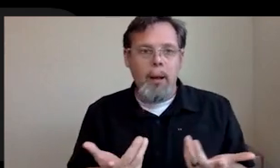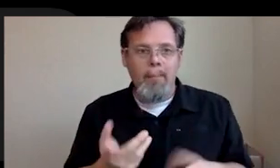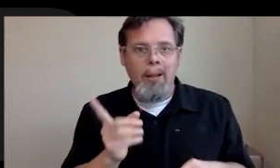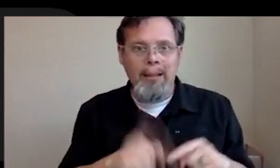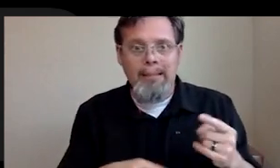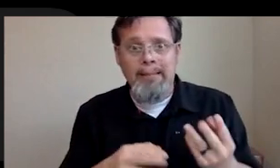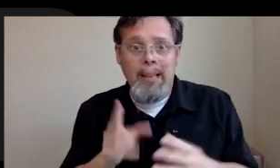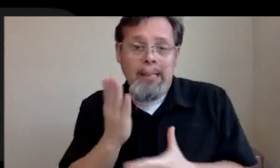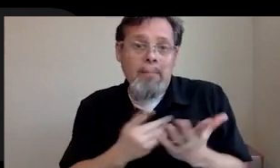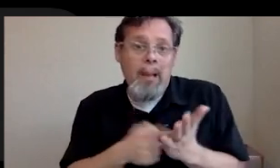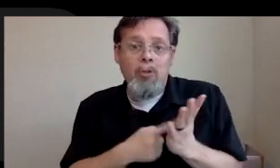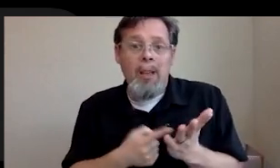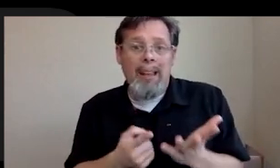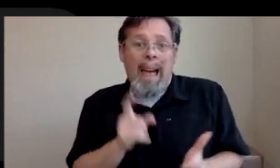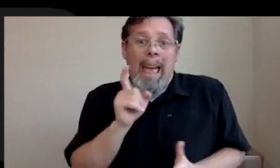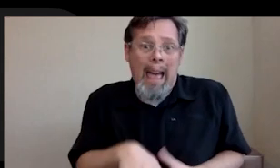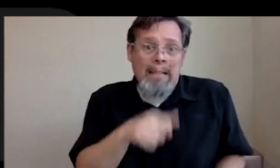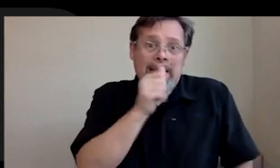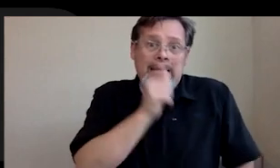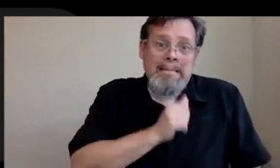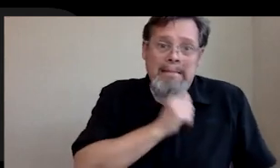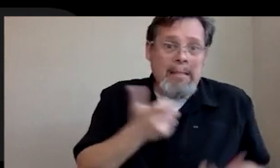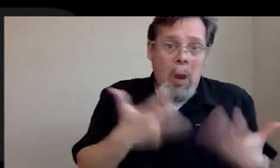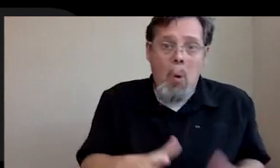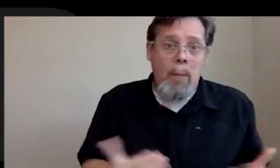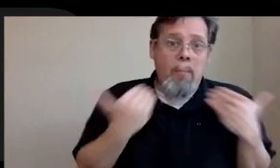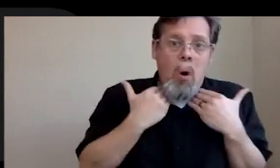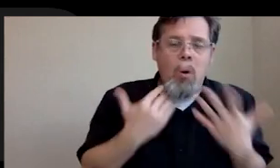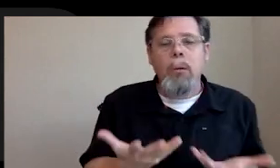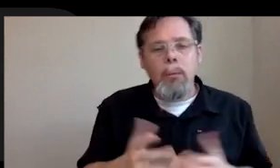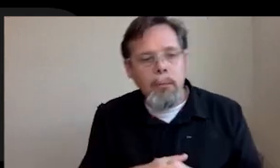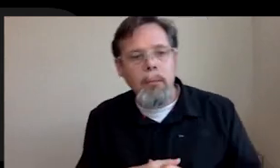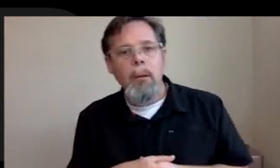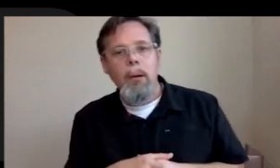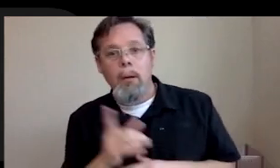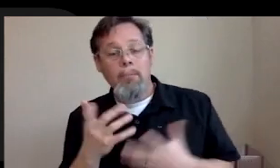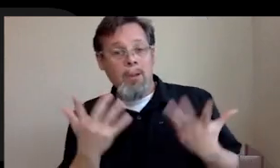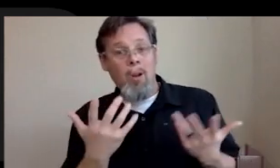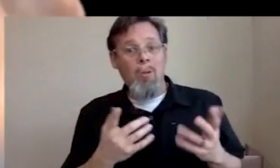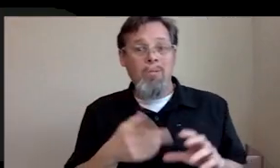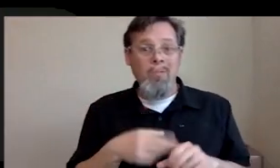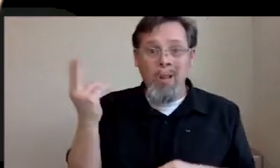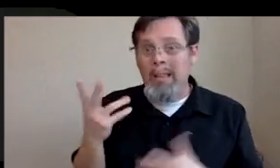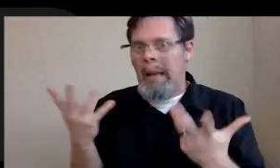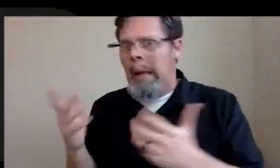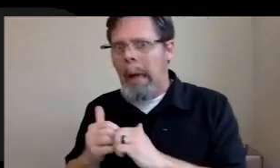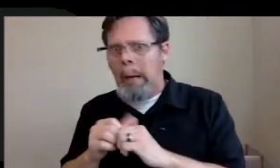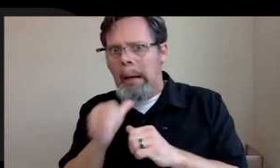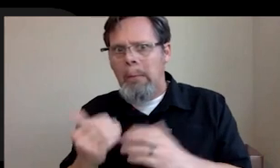I'm stuck here. OK, well, maybe how can I not be broke? Because now I don't have that pressure anymore. Now, like, you know, I've got some money